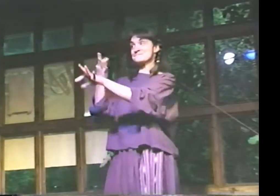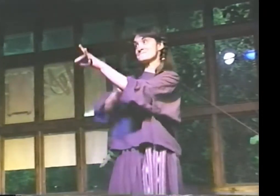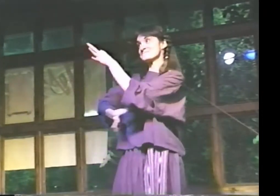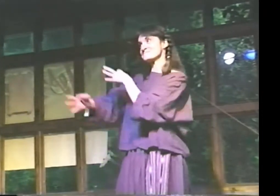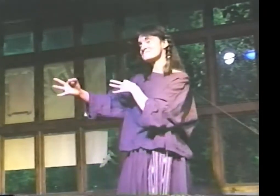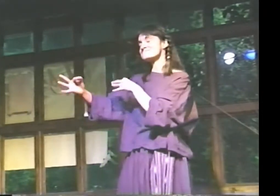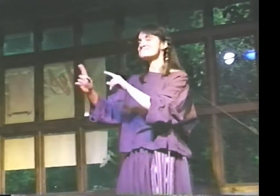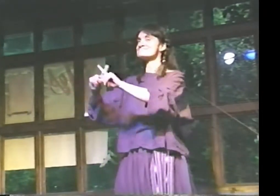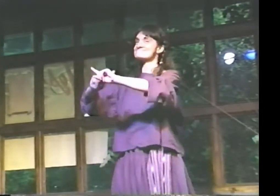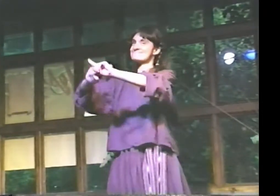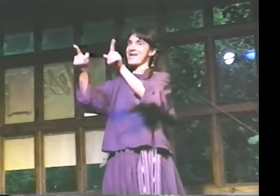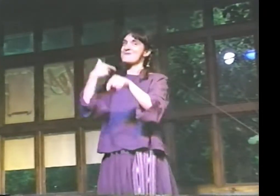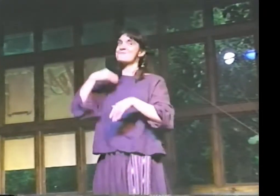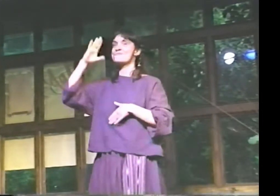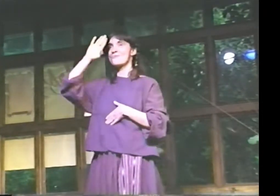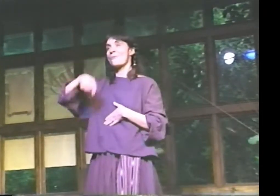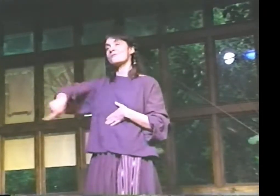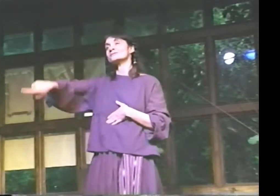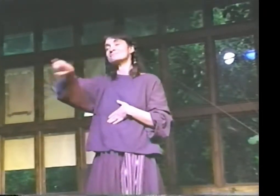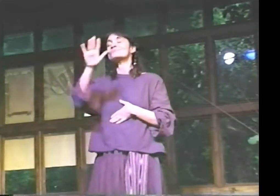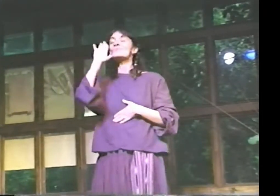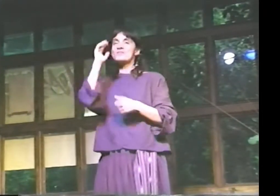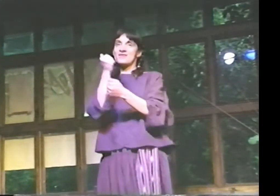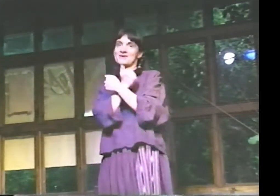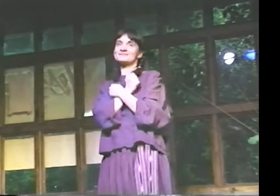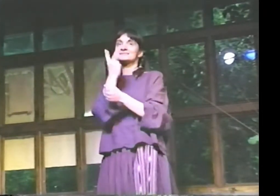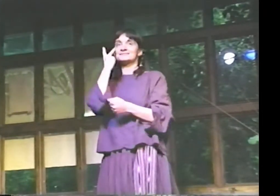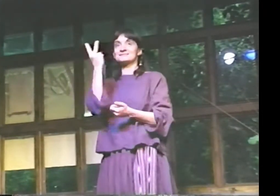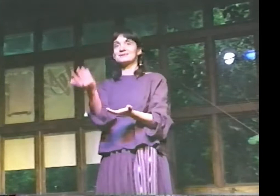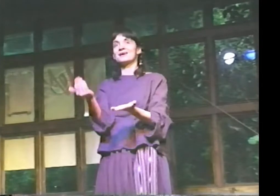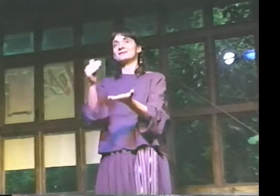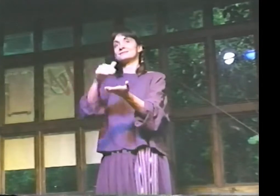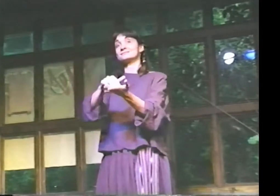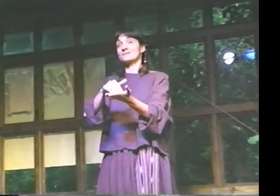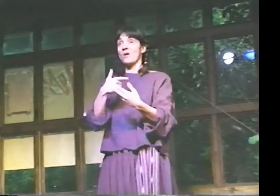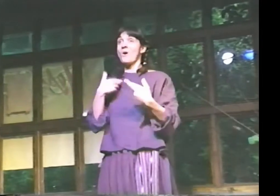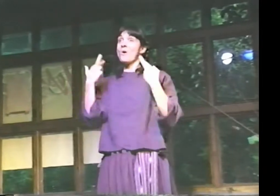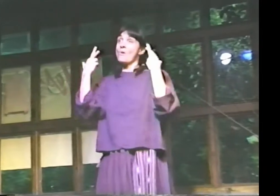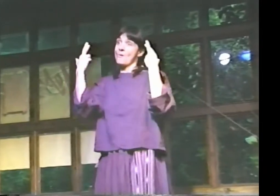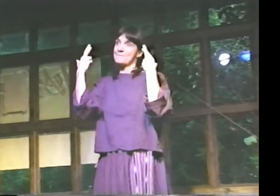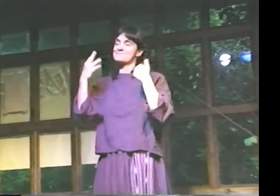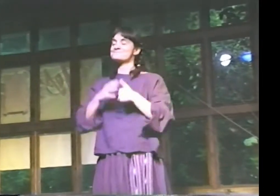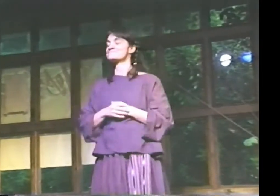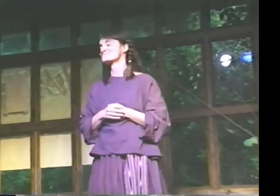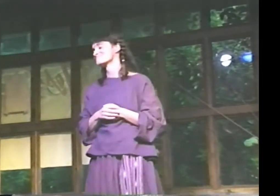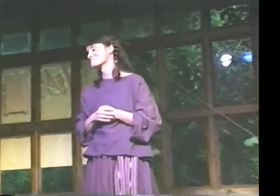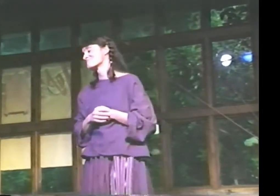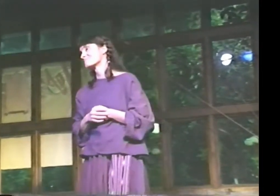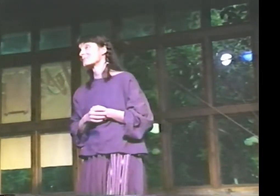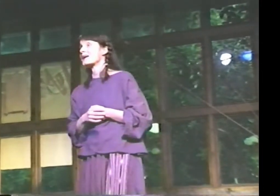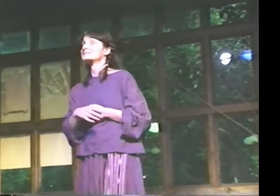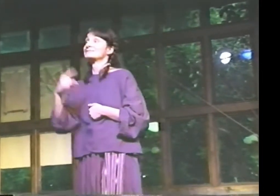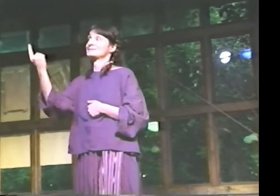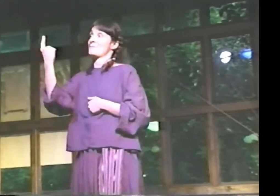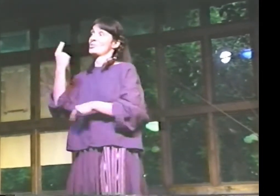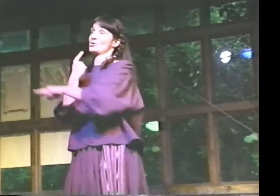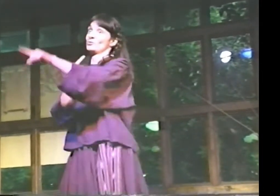IT'S HARD TO FIND A REPLACEMENT FOR IT, BUT I THINK YOU'LL LOVE TO SEE IT AGAIN. AT LEAST I HOPE SO.